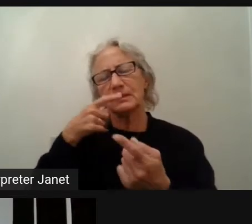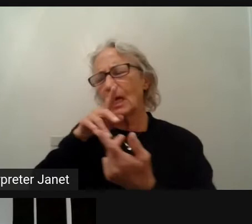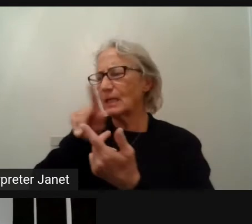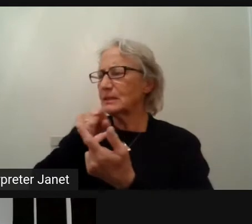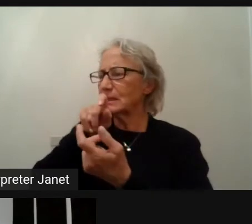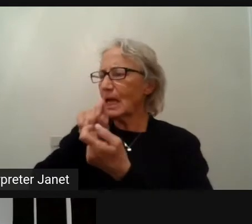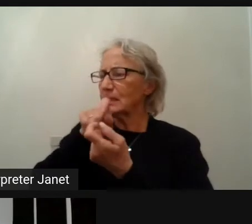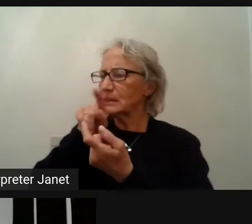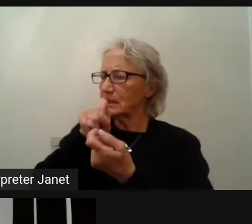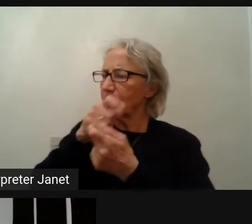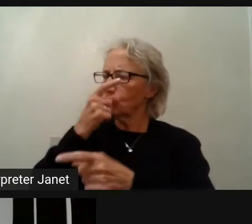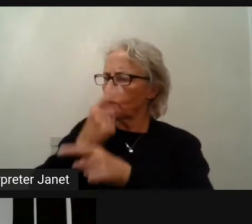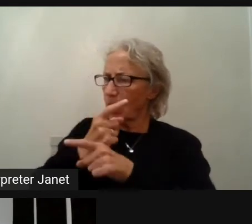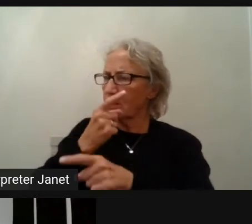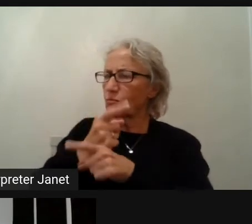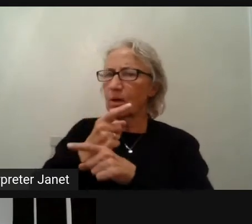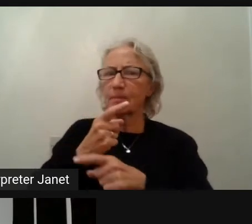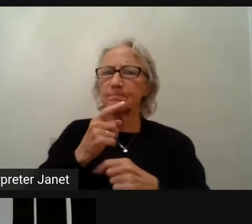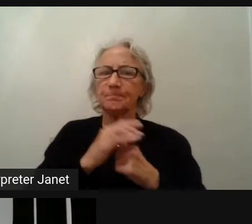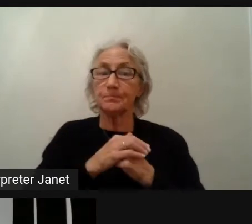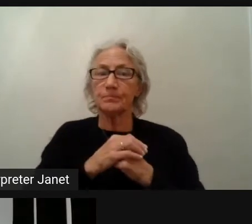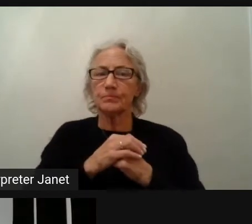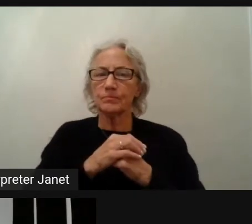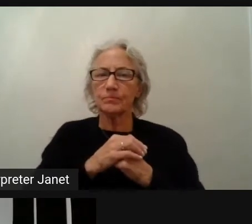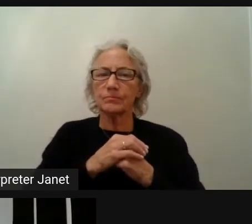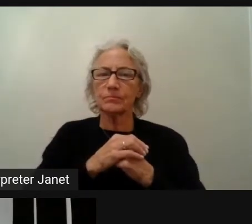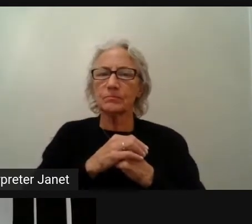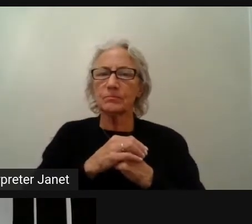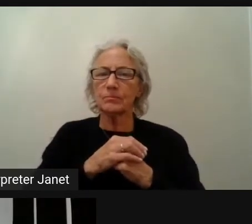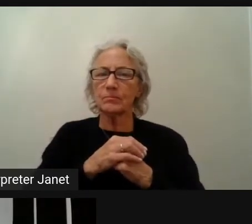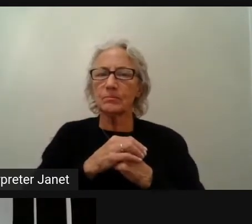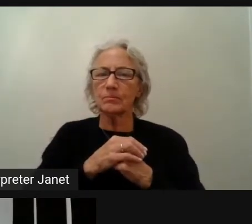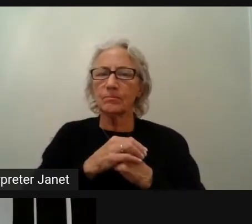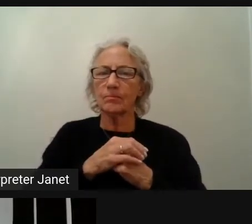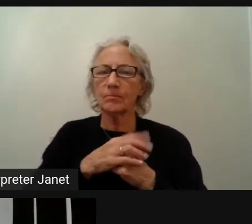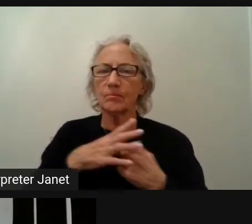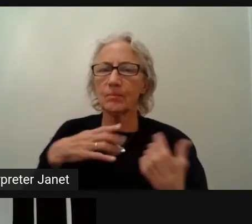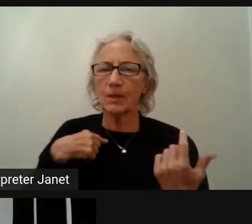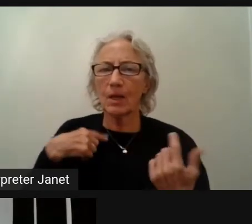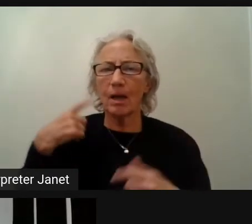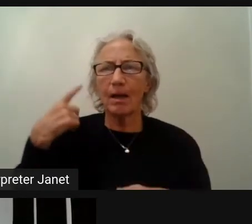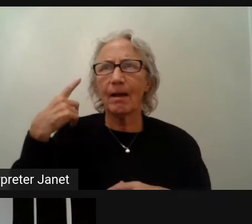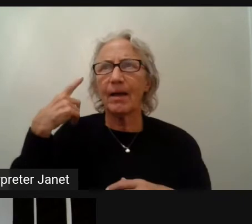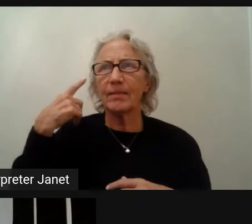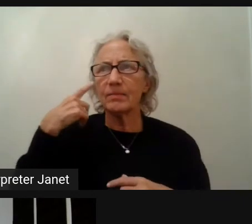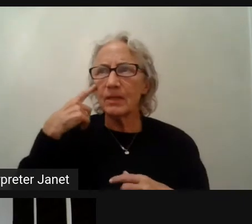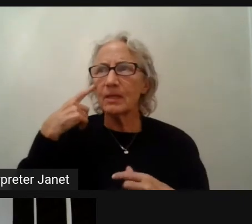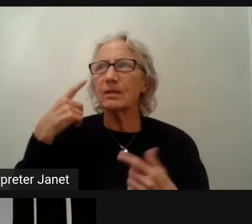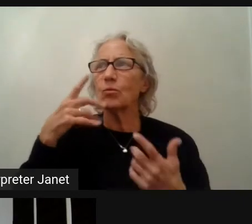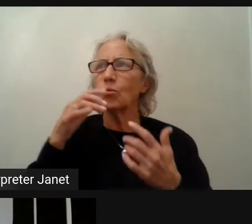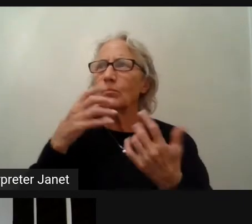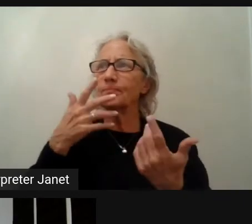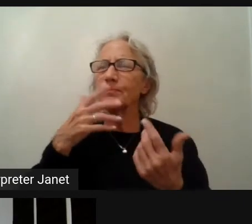This is the thing about accessibility is we have